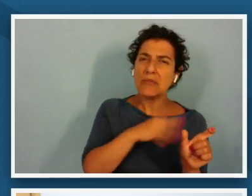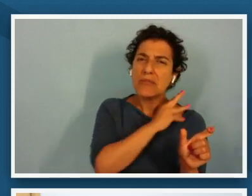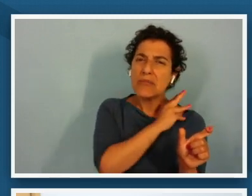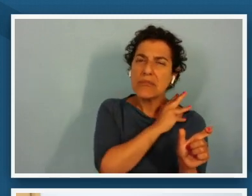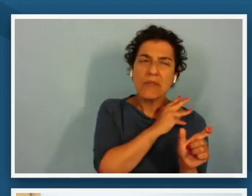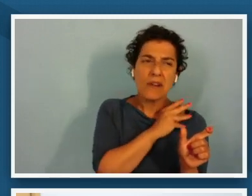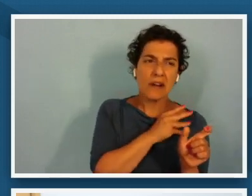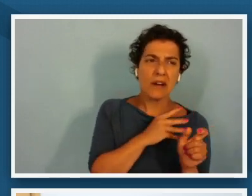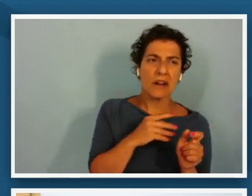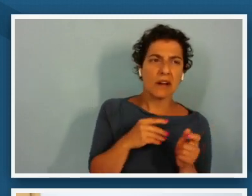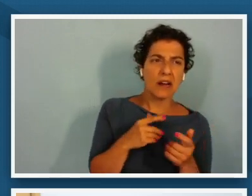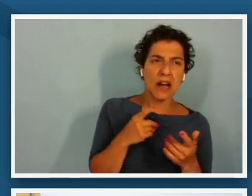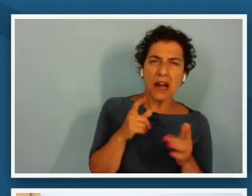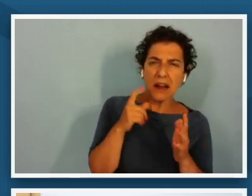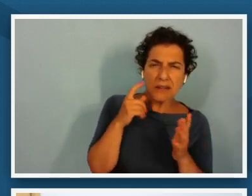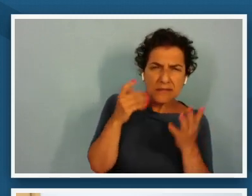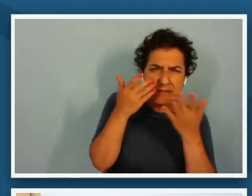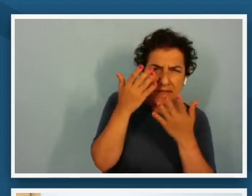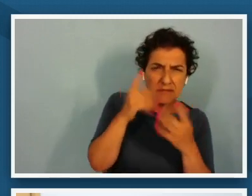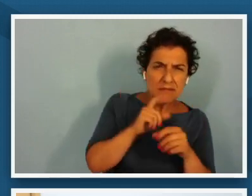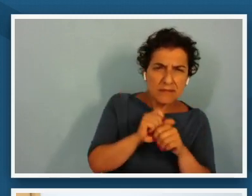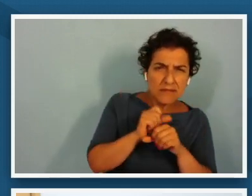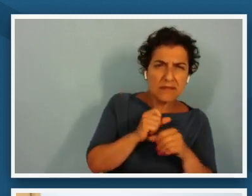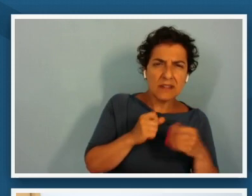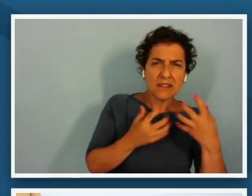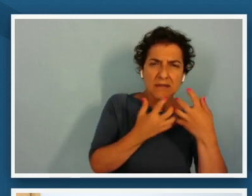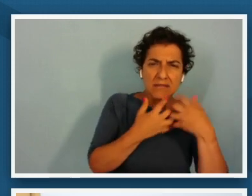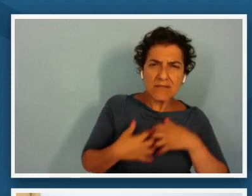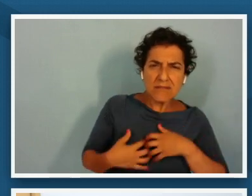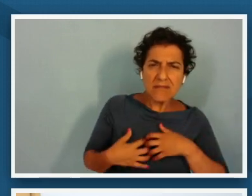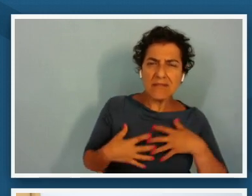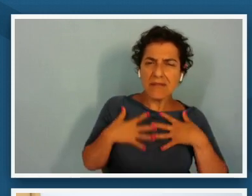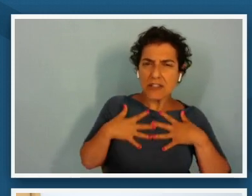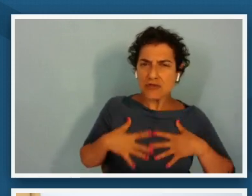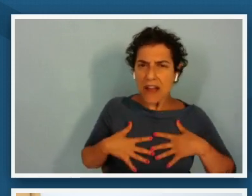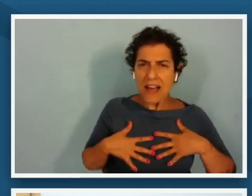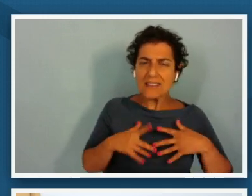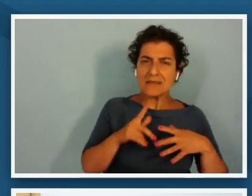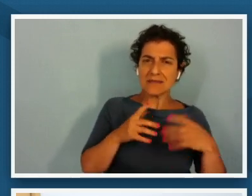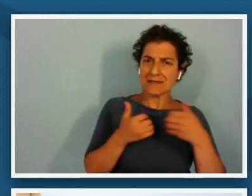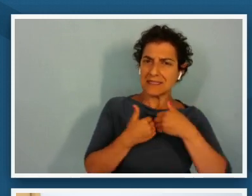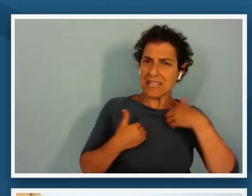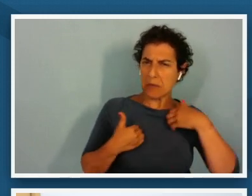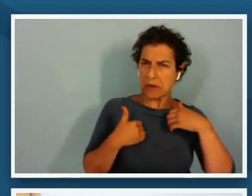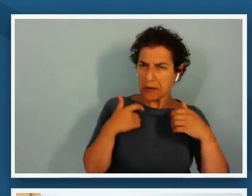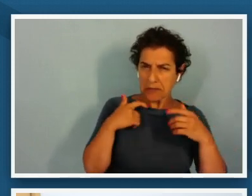separate from the bodice of the the dress that's on or if it's a separate